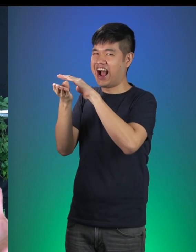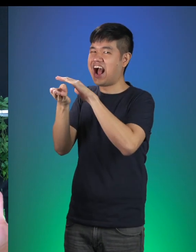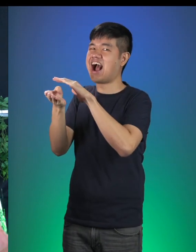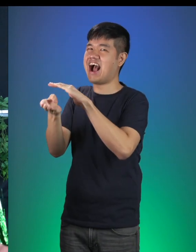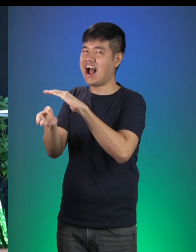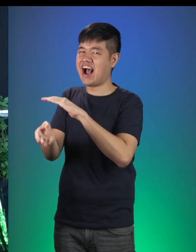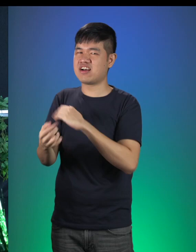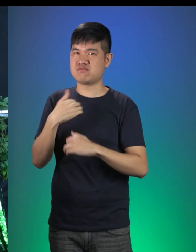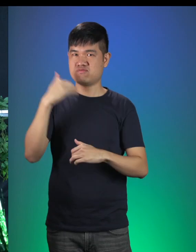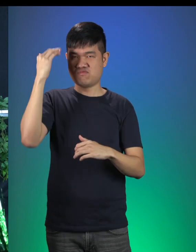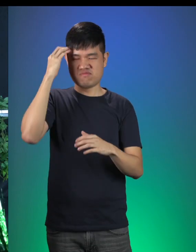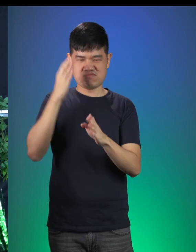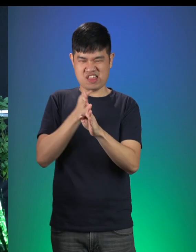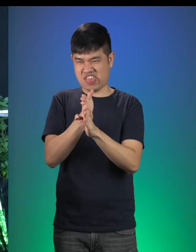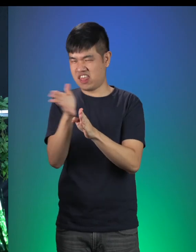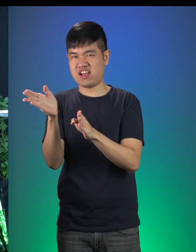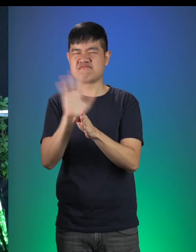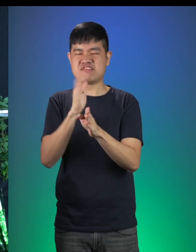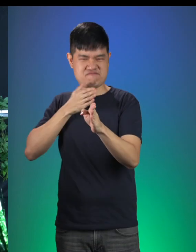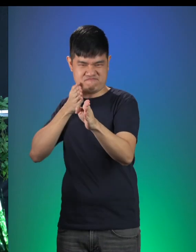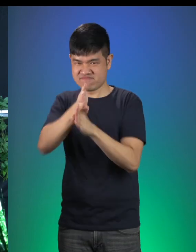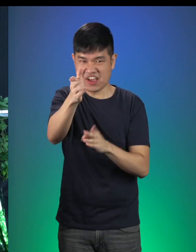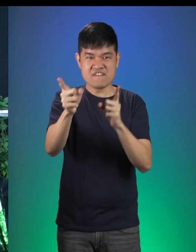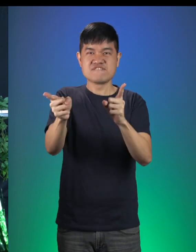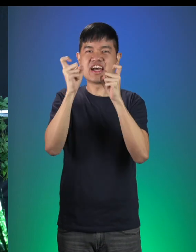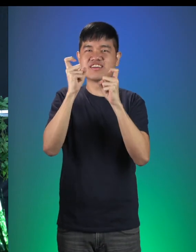And I know all the shortcuts in this forest!